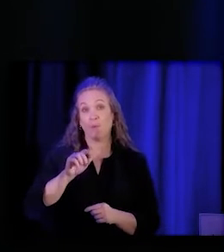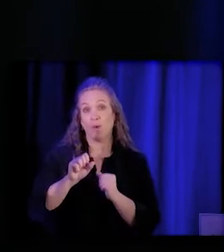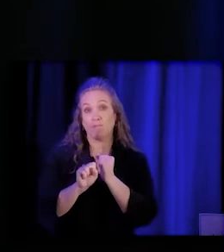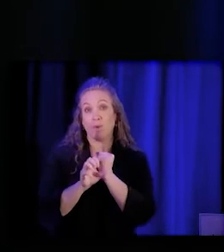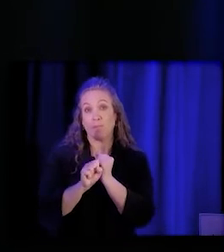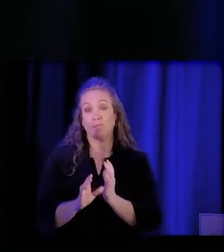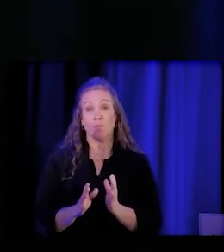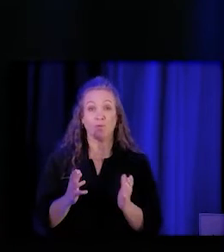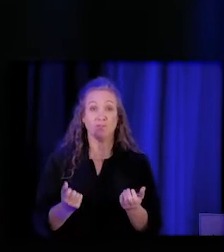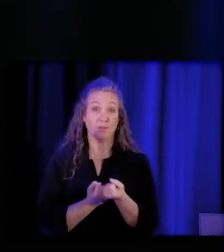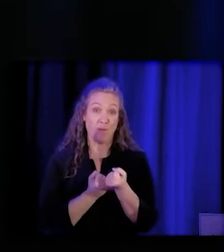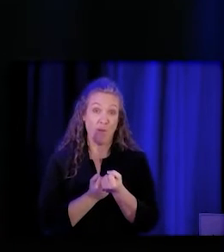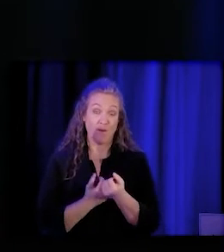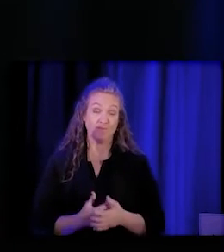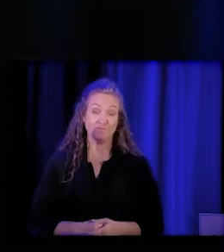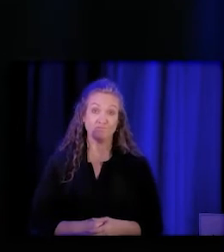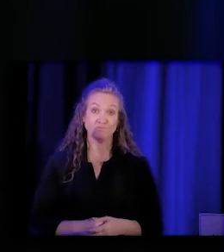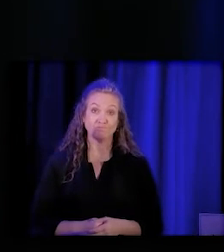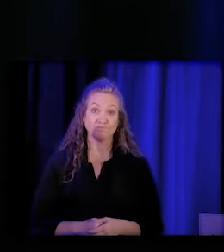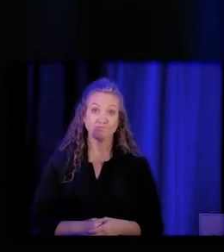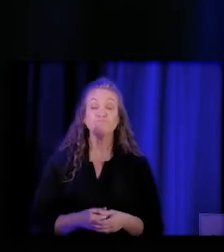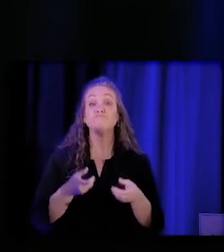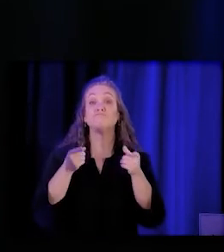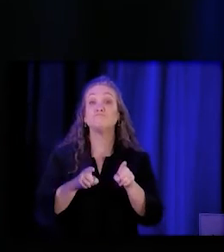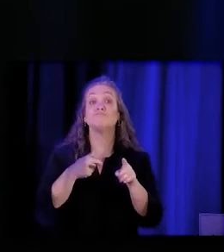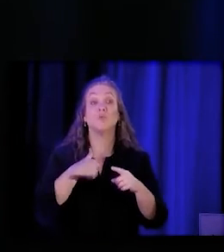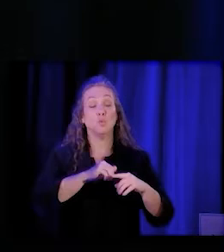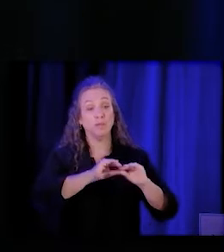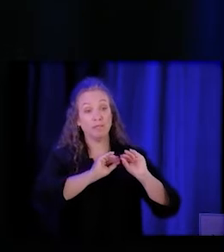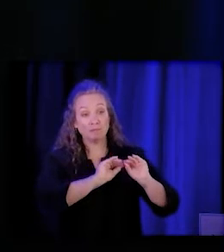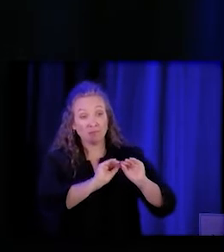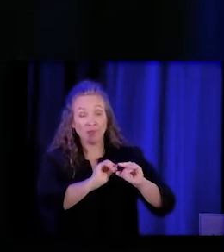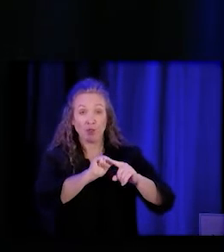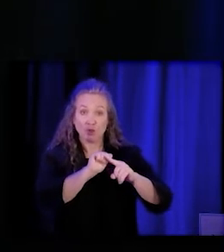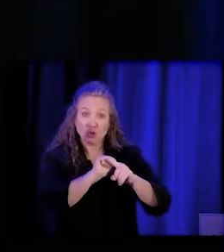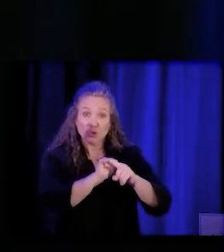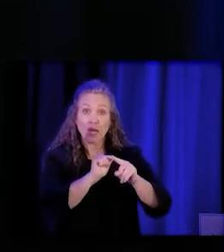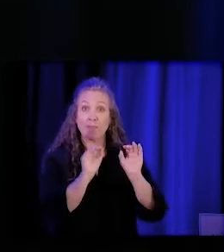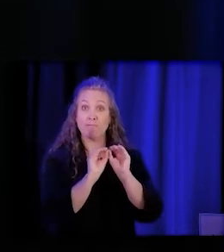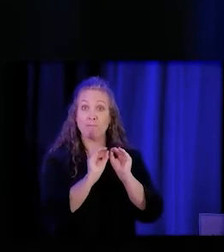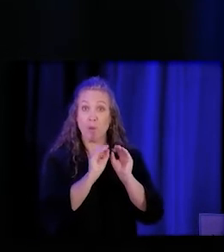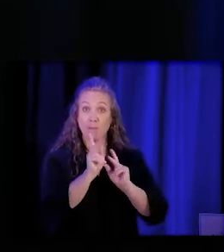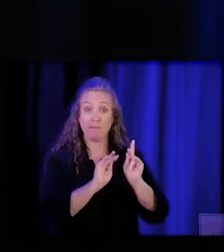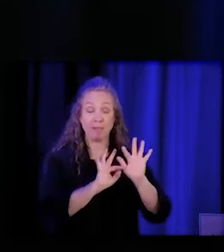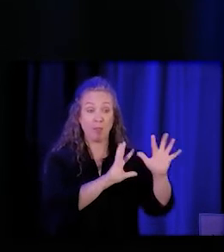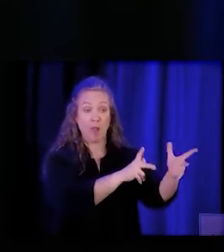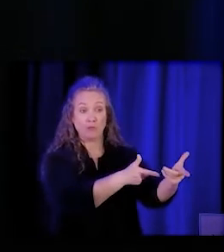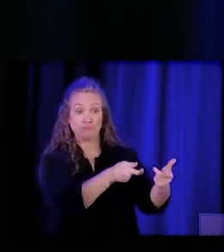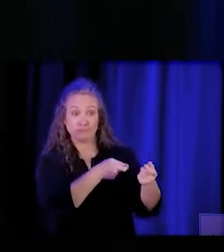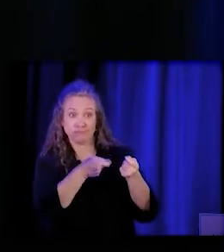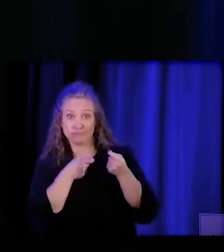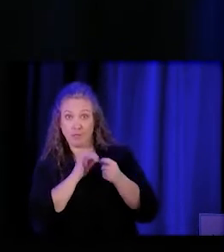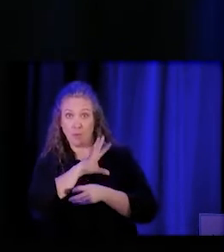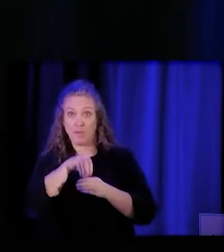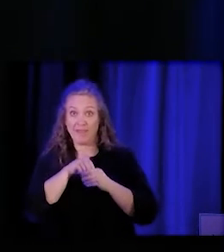And so as we train more people and bring them into this system, we need to be very clear